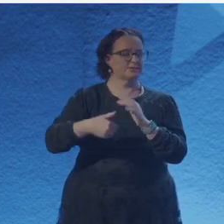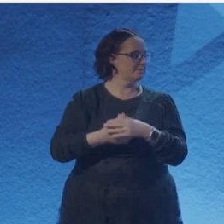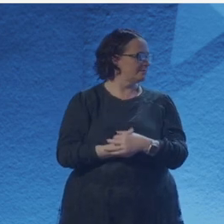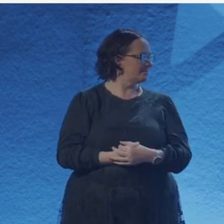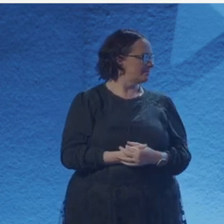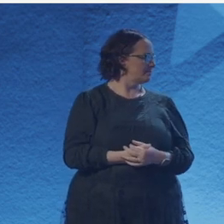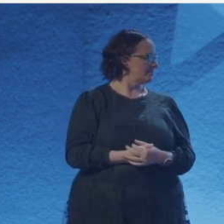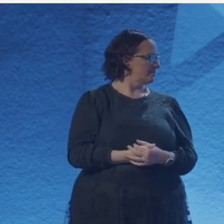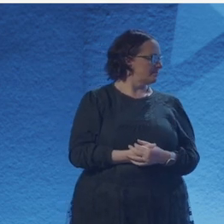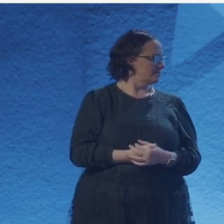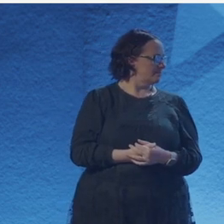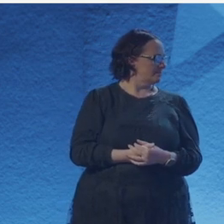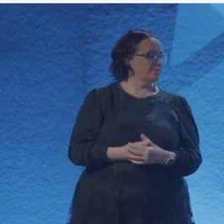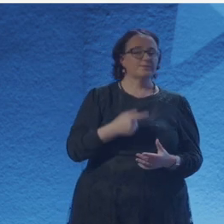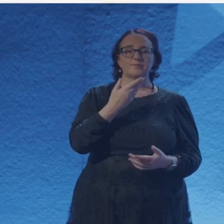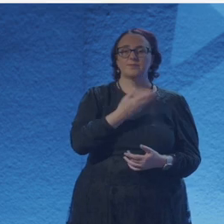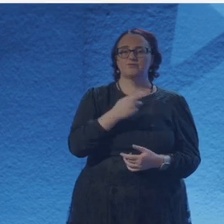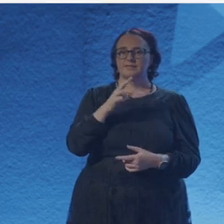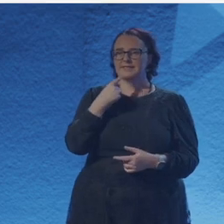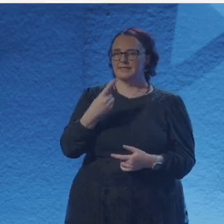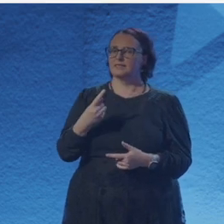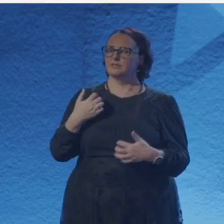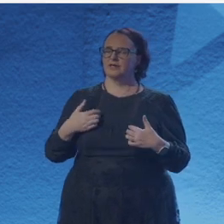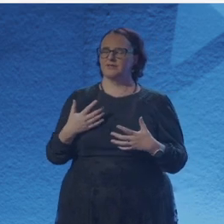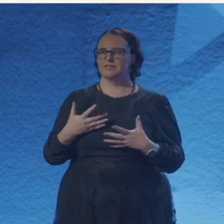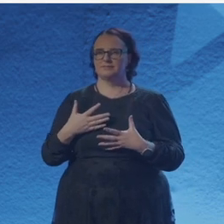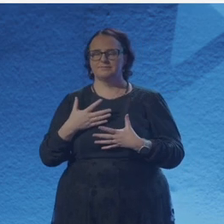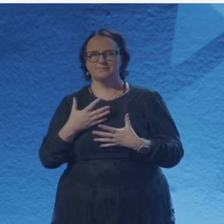and there's like an equation in my brain or it's matching through rhythm